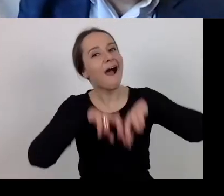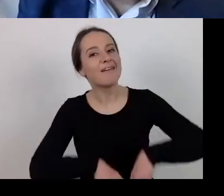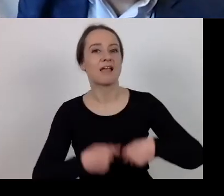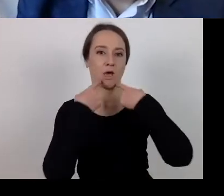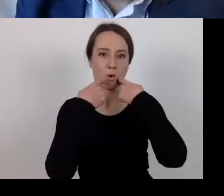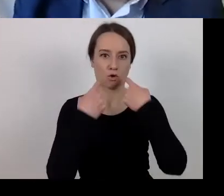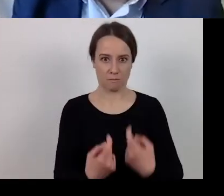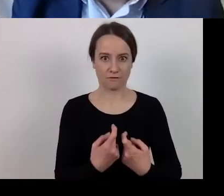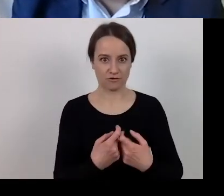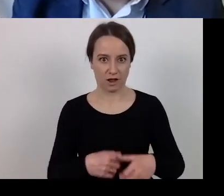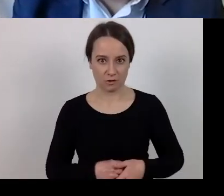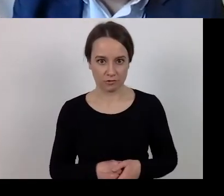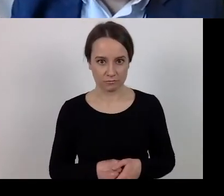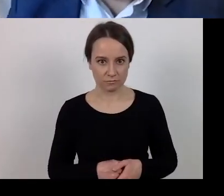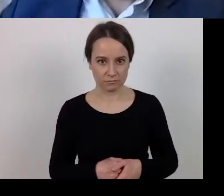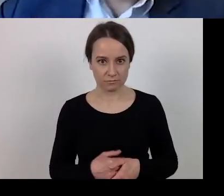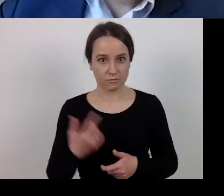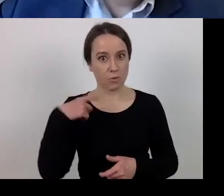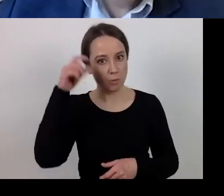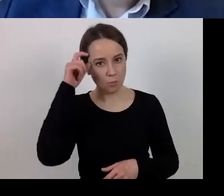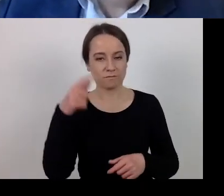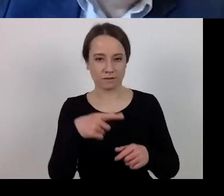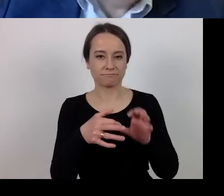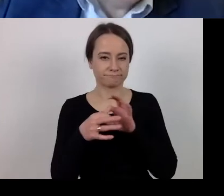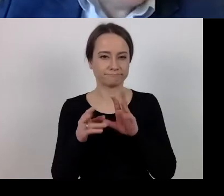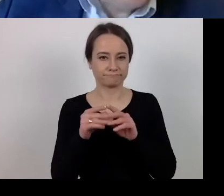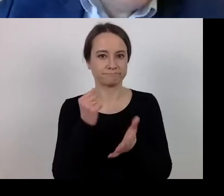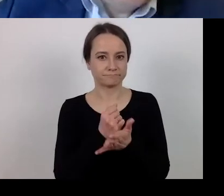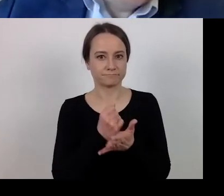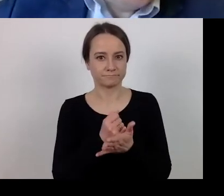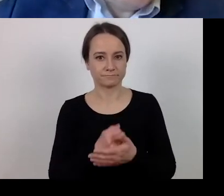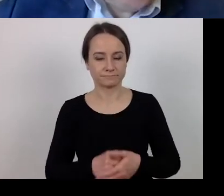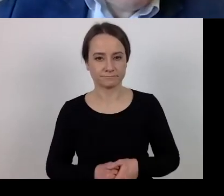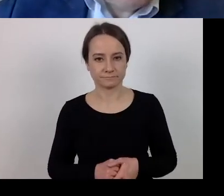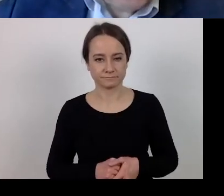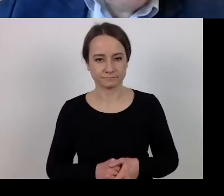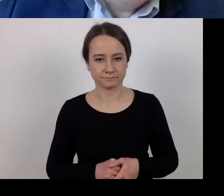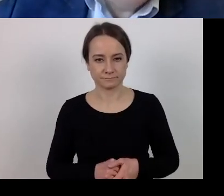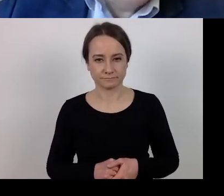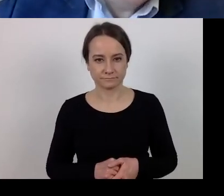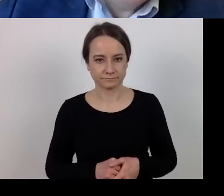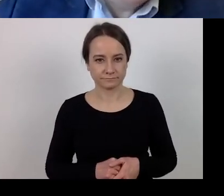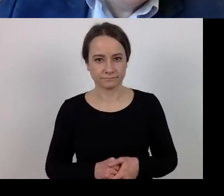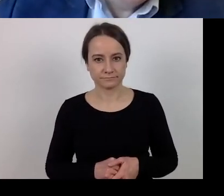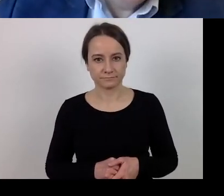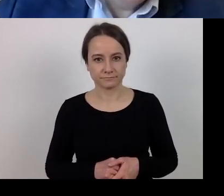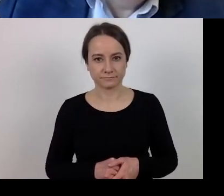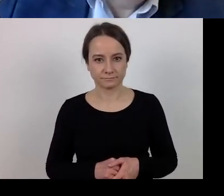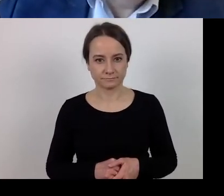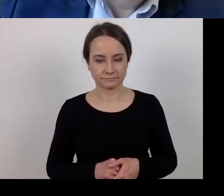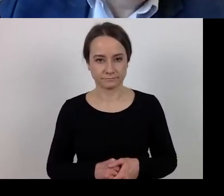It is primarily related to a specific situation